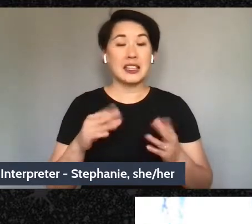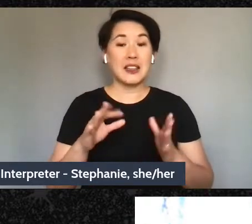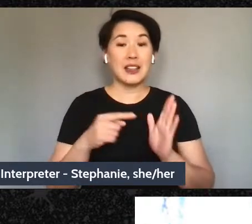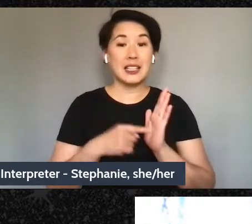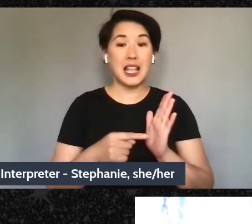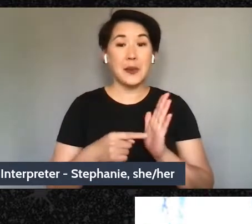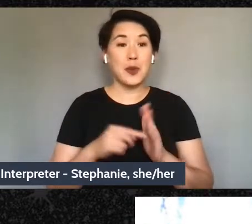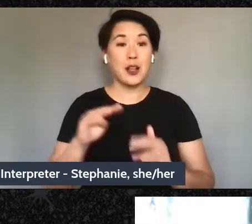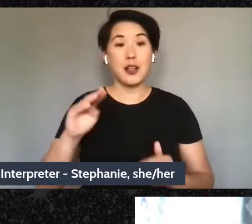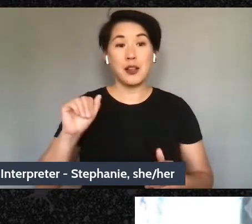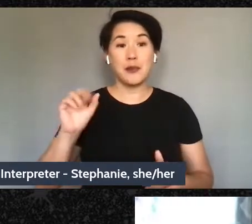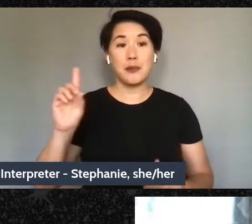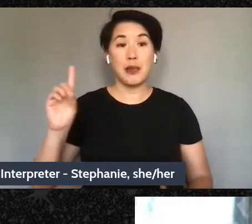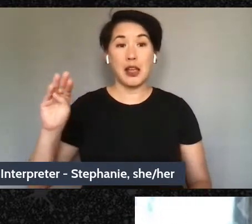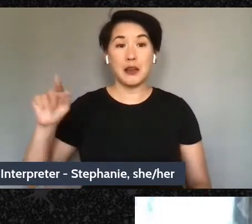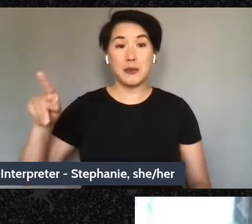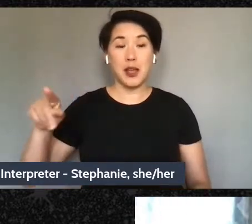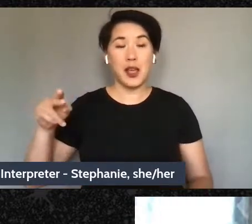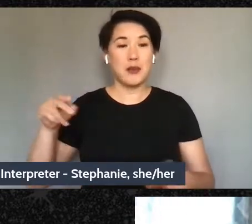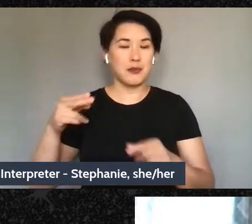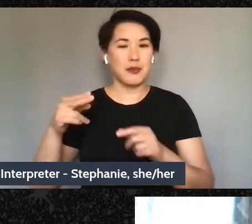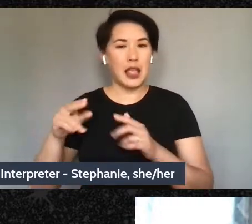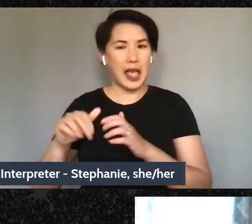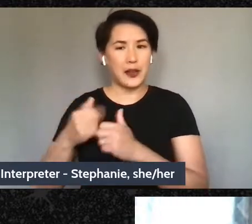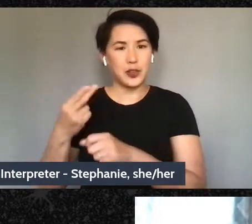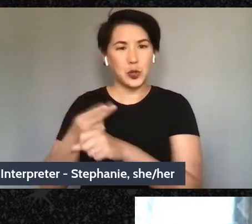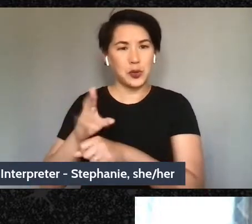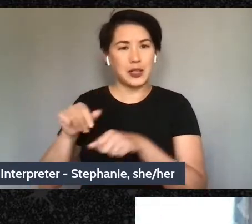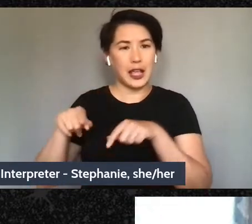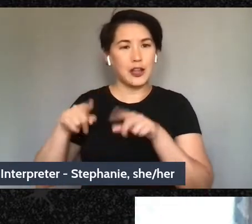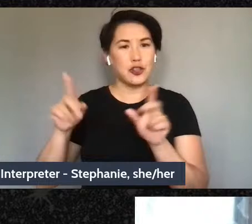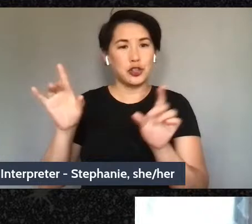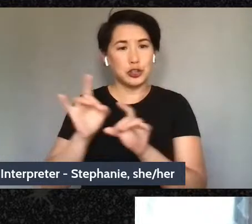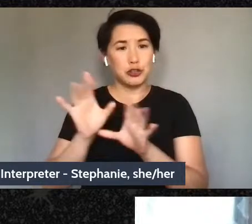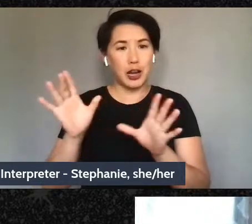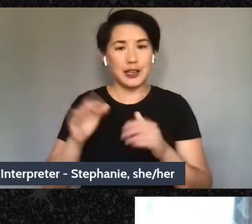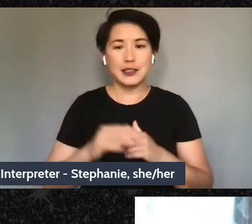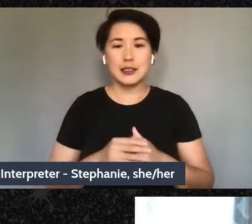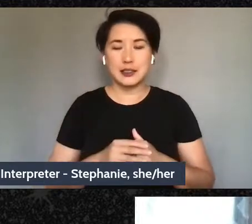time of crisis and shared with others in the to prepare for times of crisis?